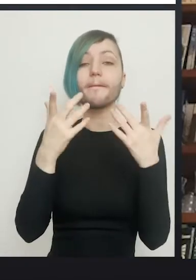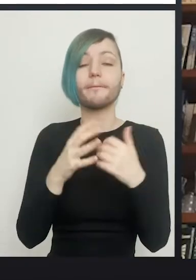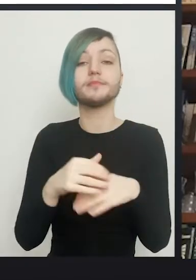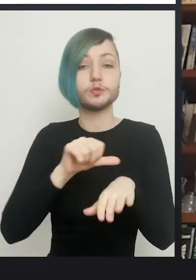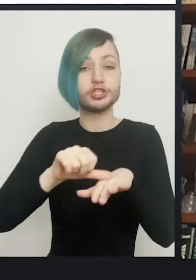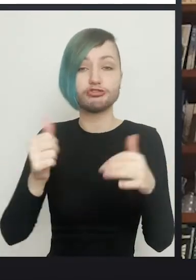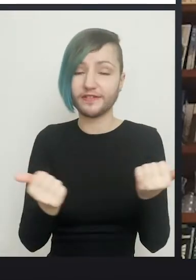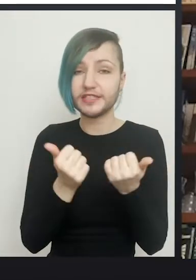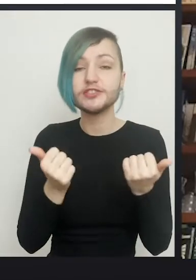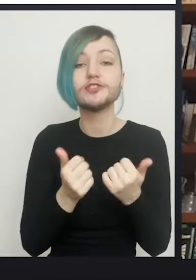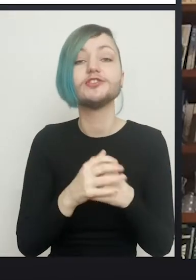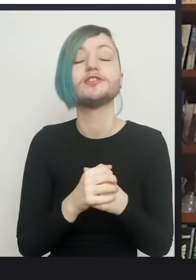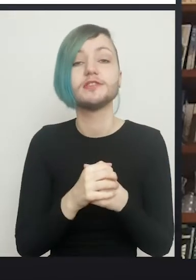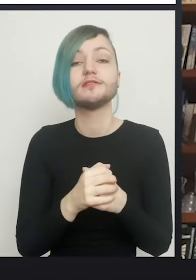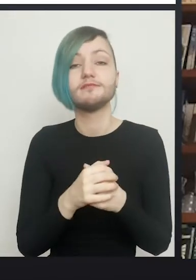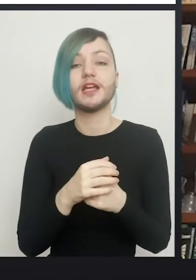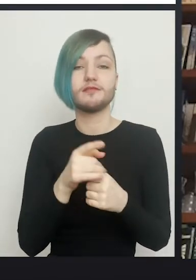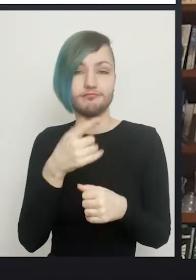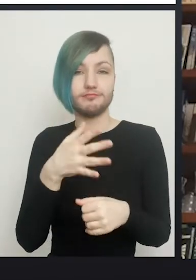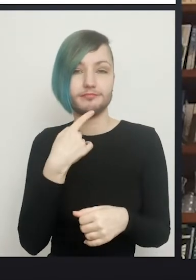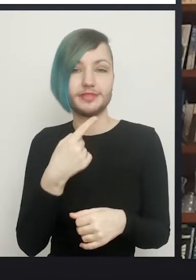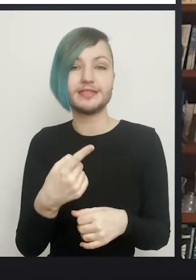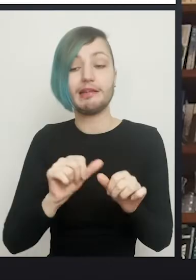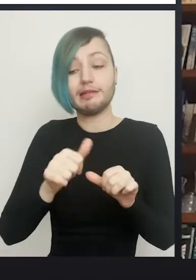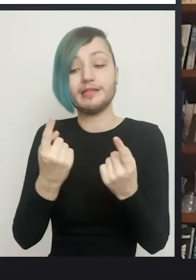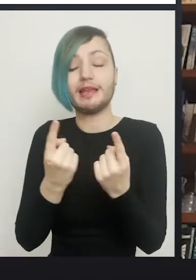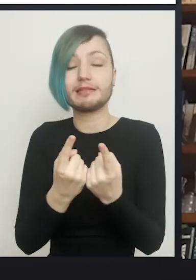and obviously as you said, the next thing they'll know is they'll be asked to sort of